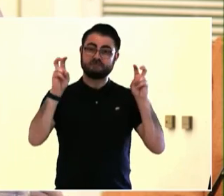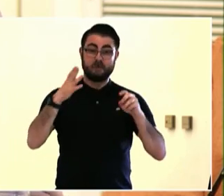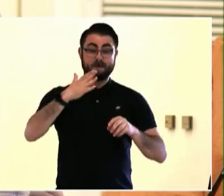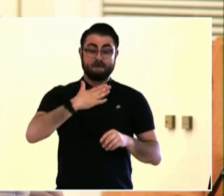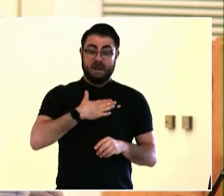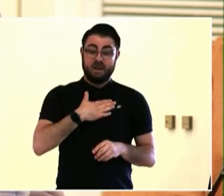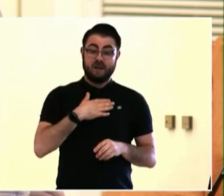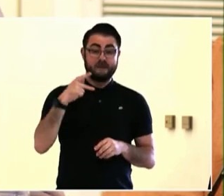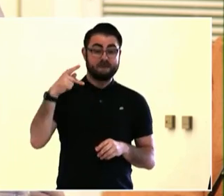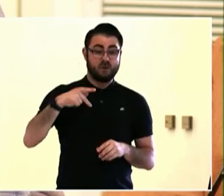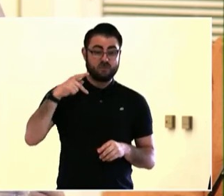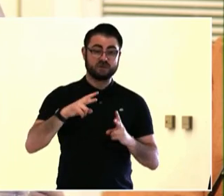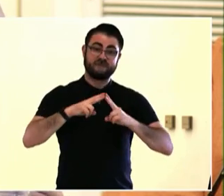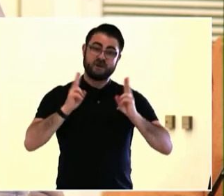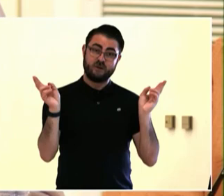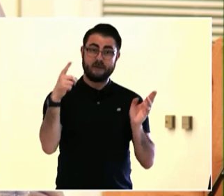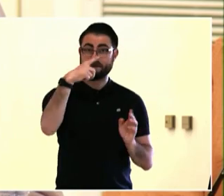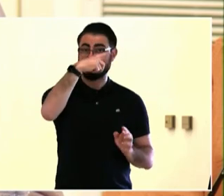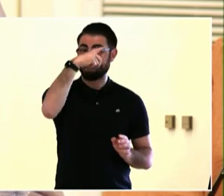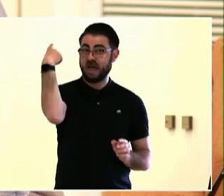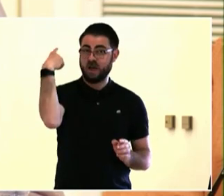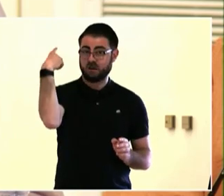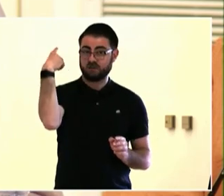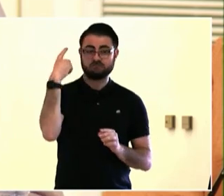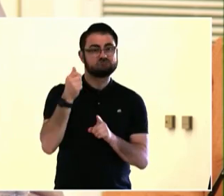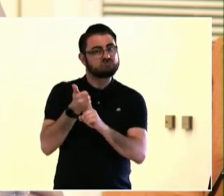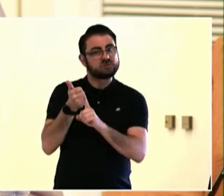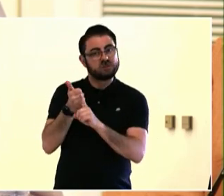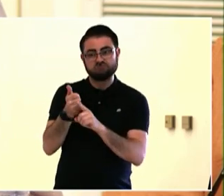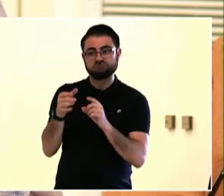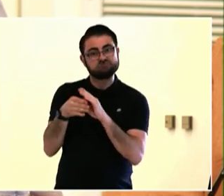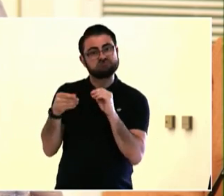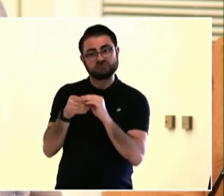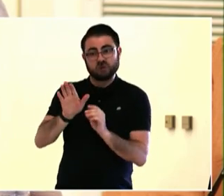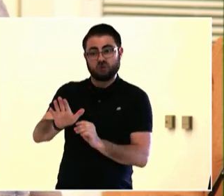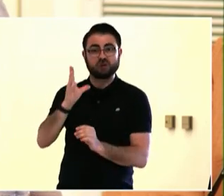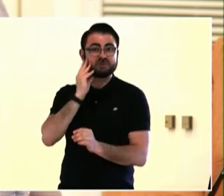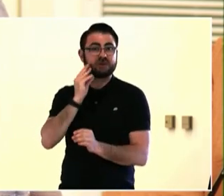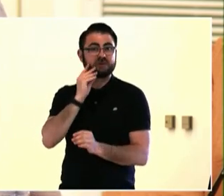My name is Felipe Rey, I am from